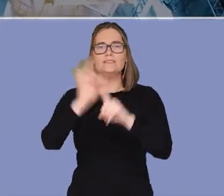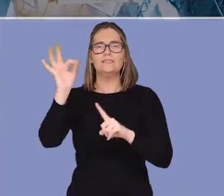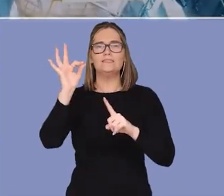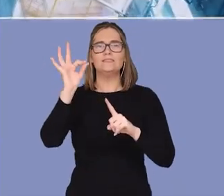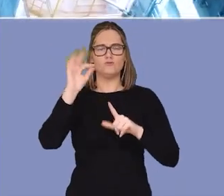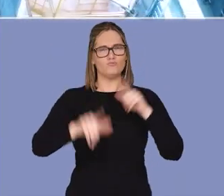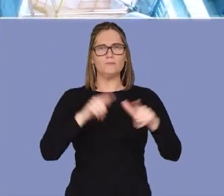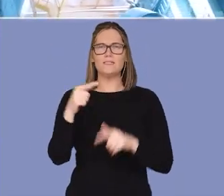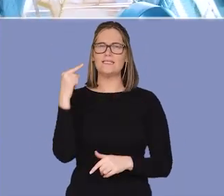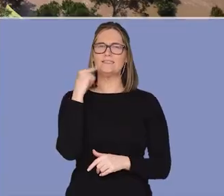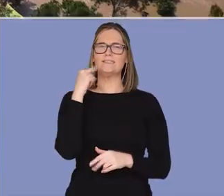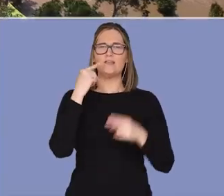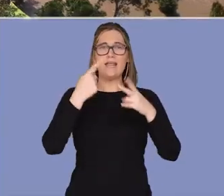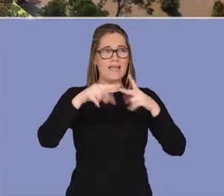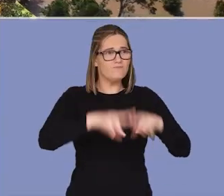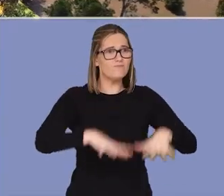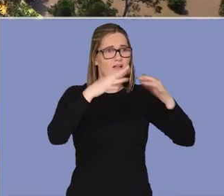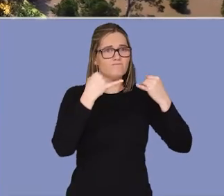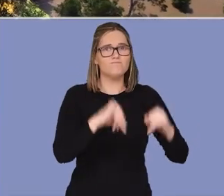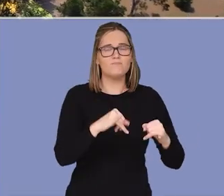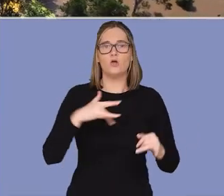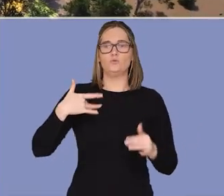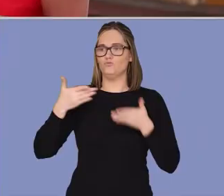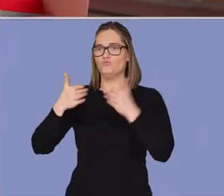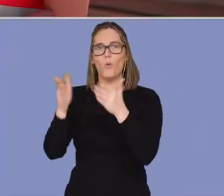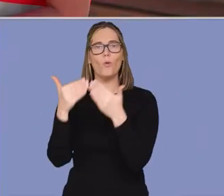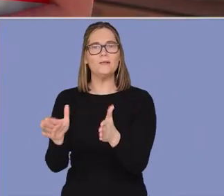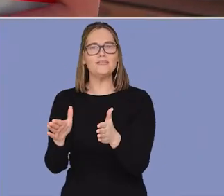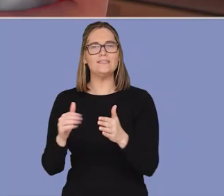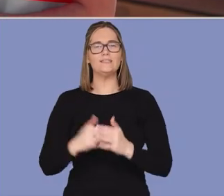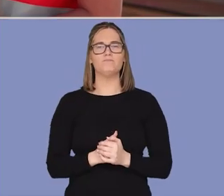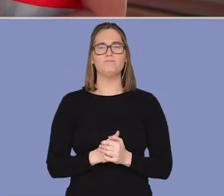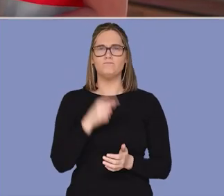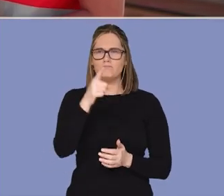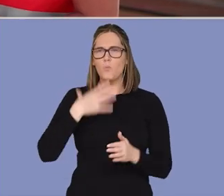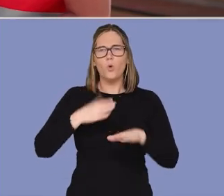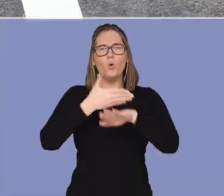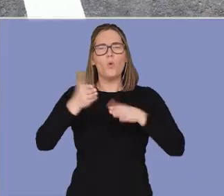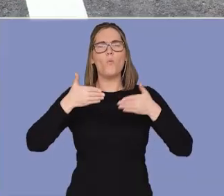transport infrastructure, making your roads more flood resilient and bringing new ways to pay so